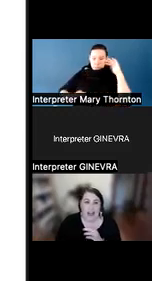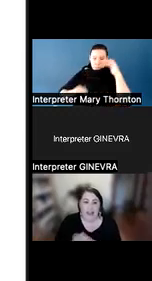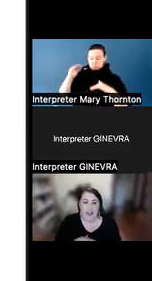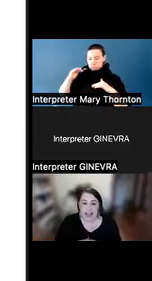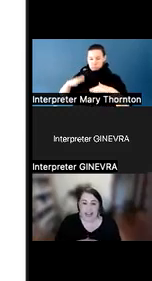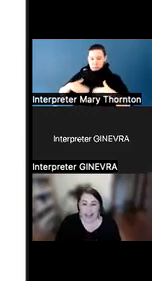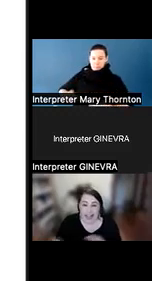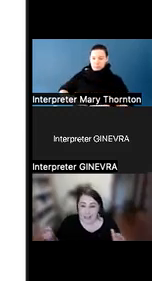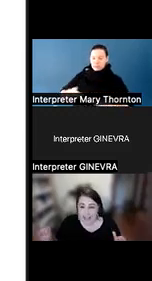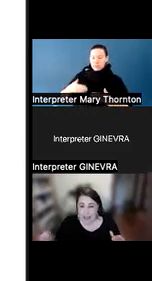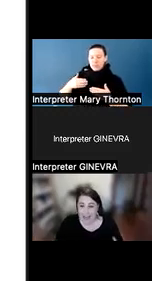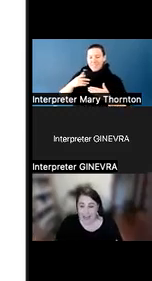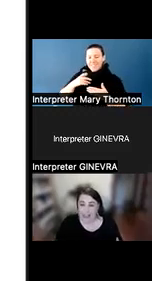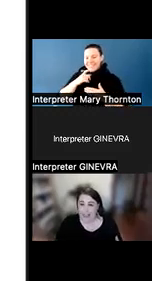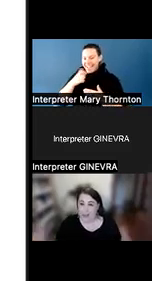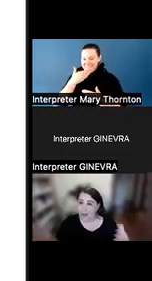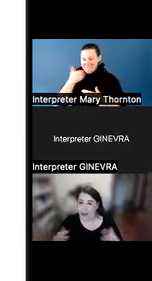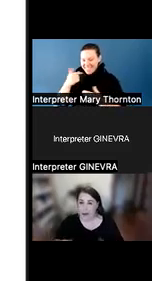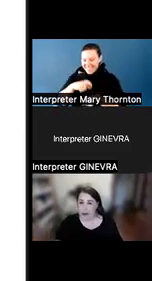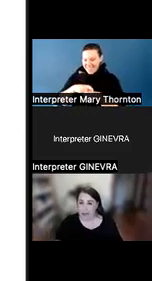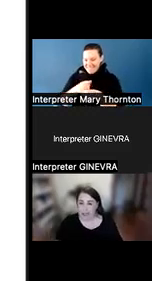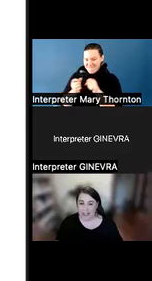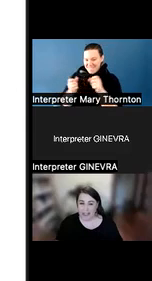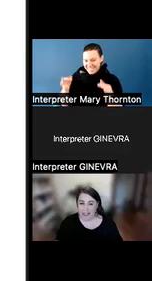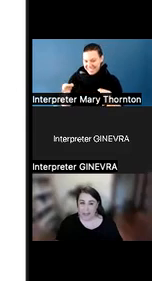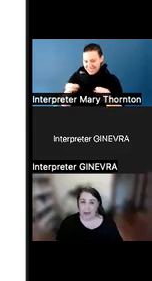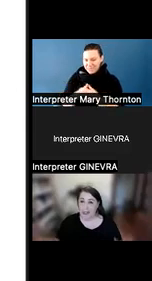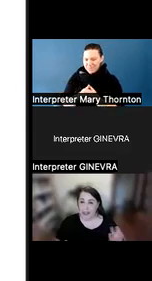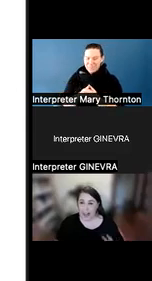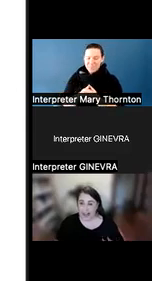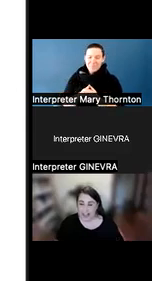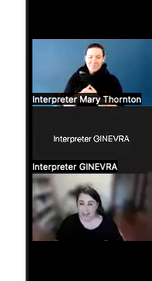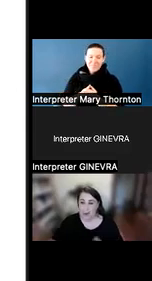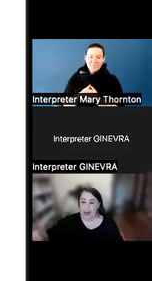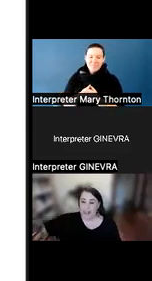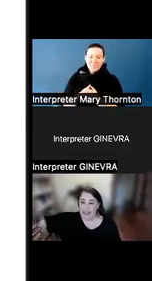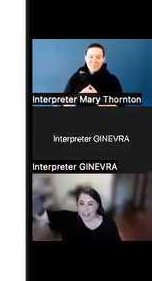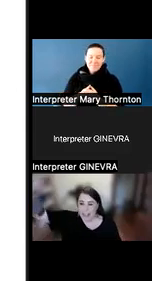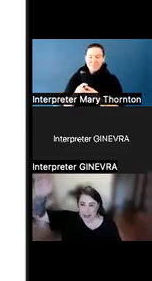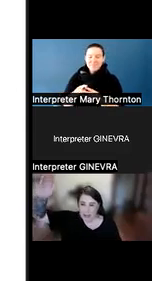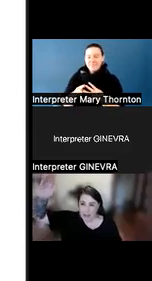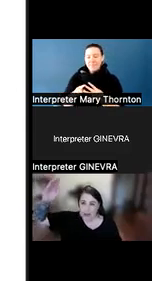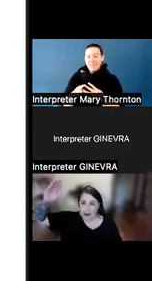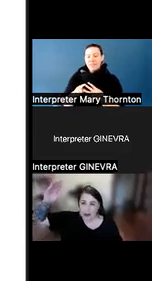And then as best we can, to model calmness. So the more escalated other people are,